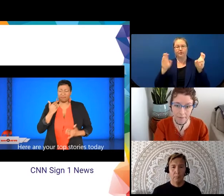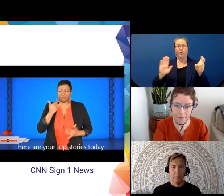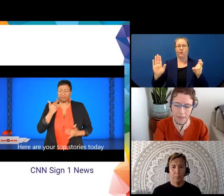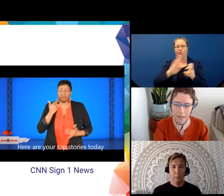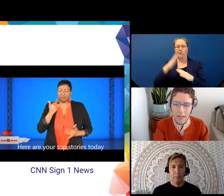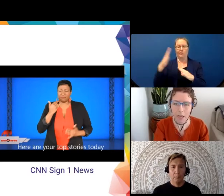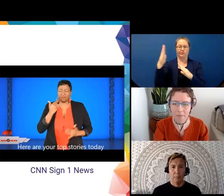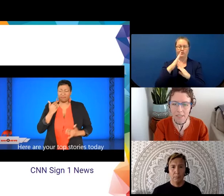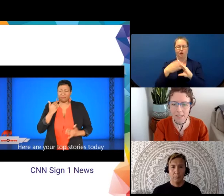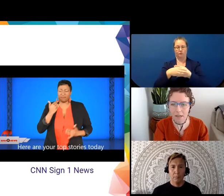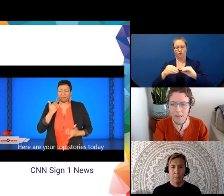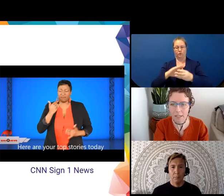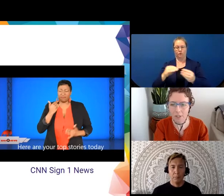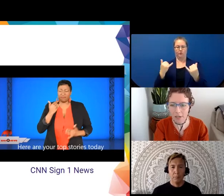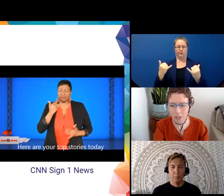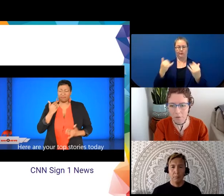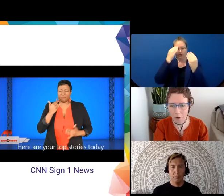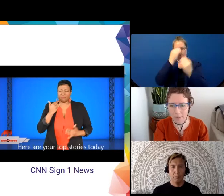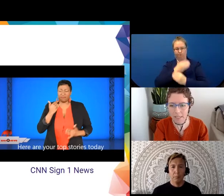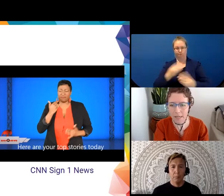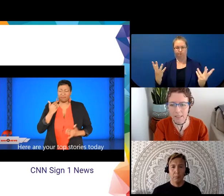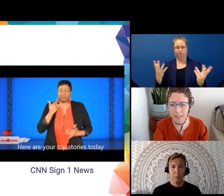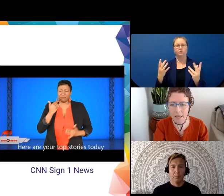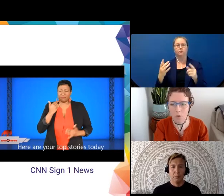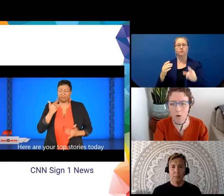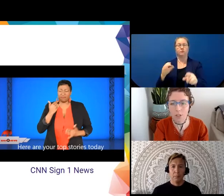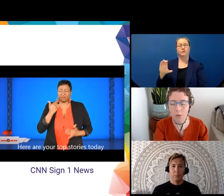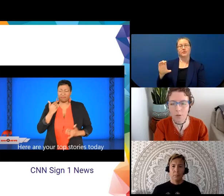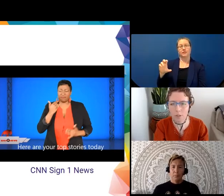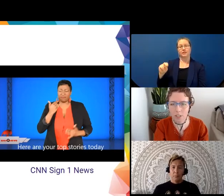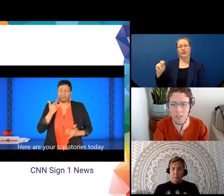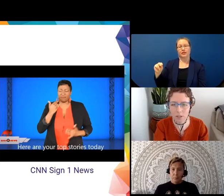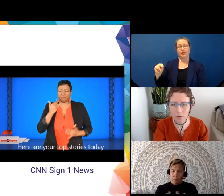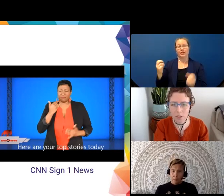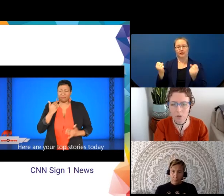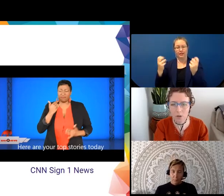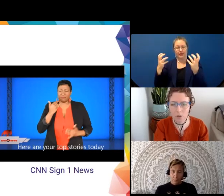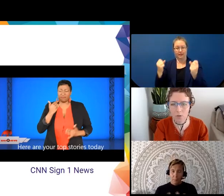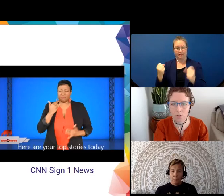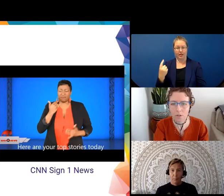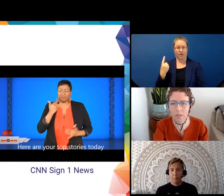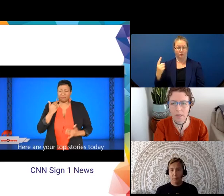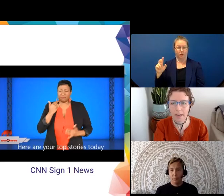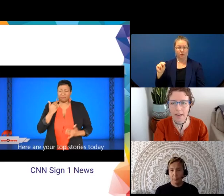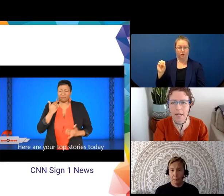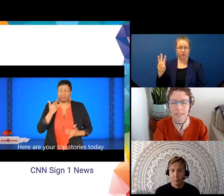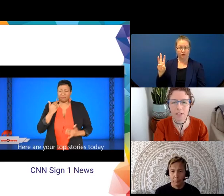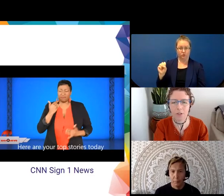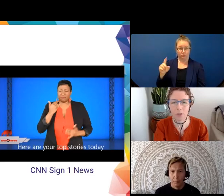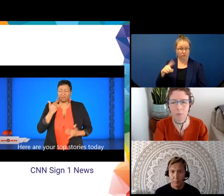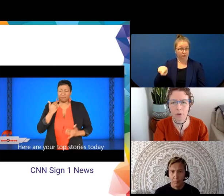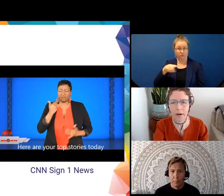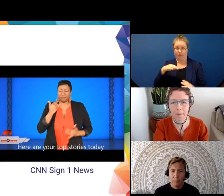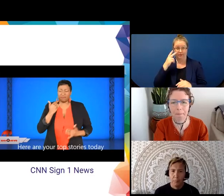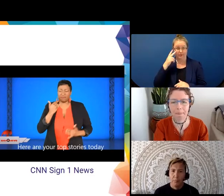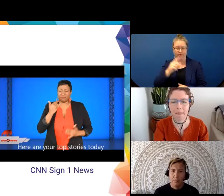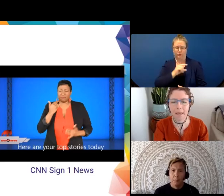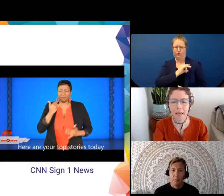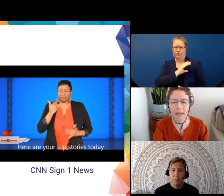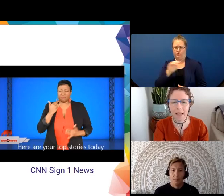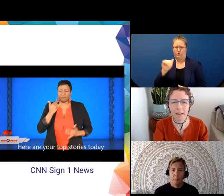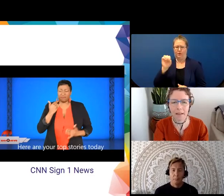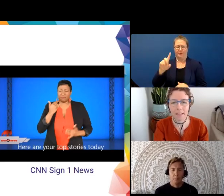This is a introduction from a CNN Sign 1 News, which is a really cool ASL news program. This